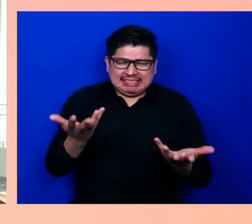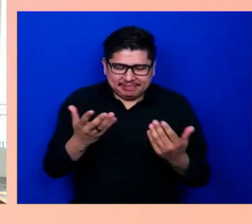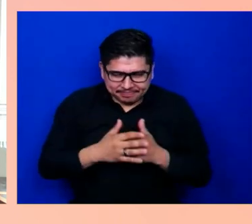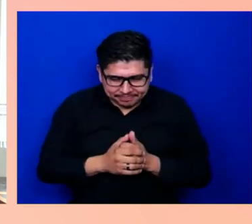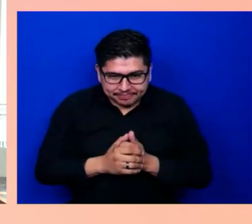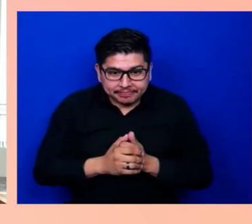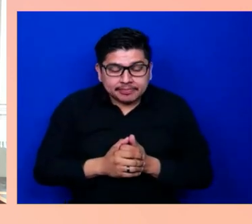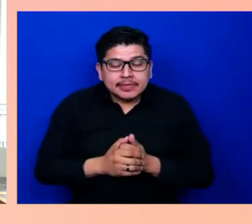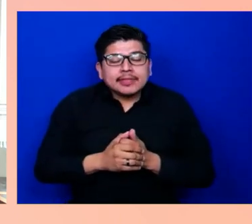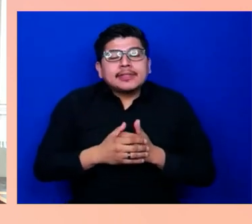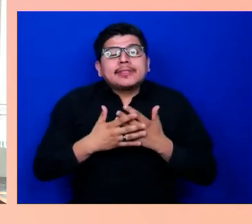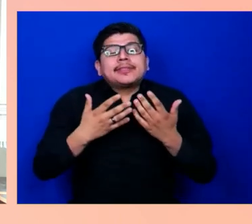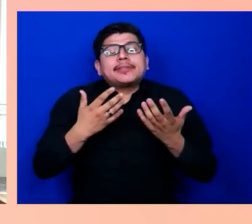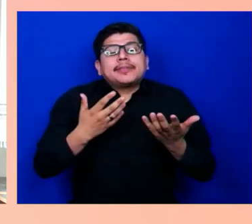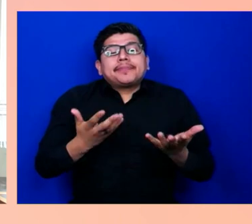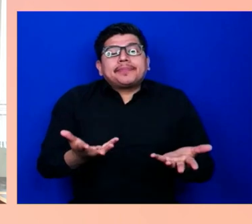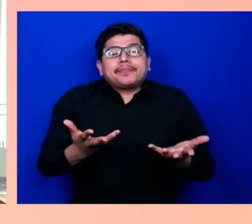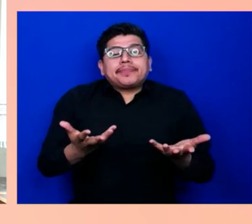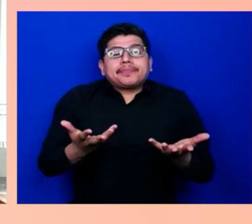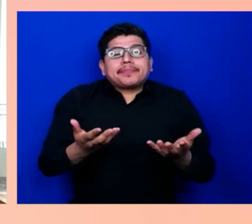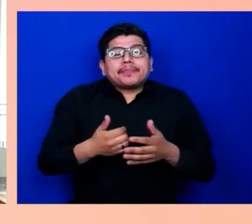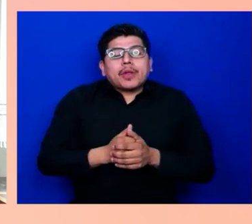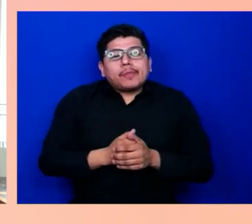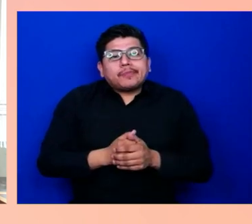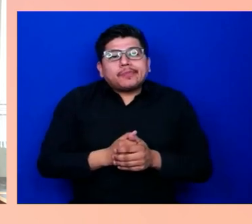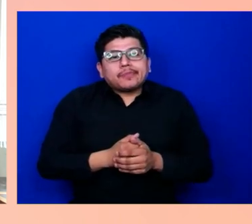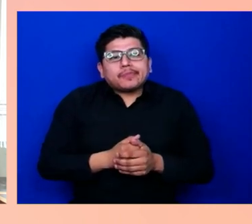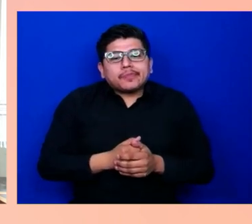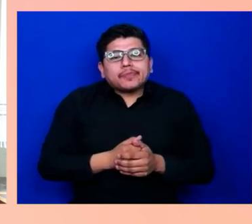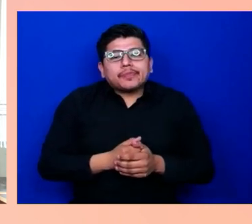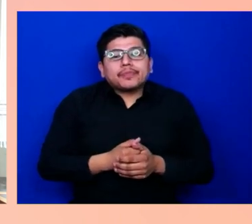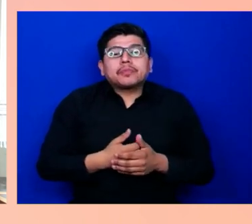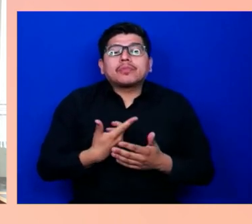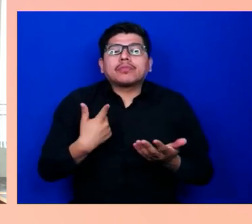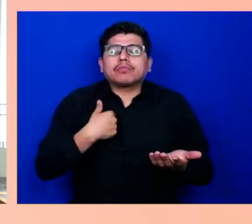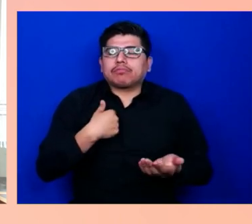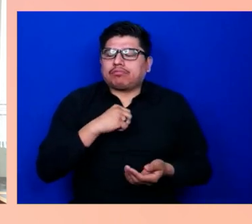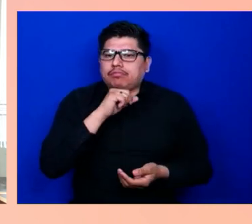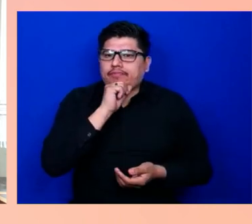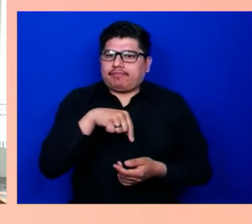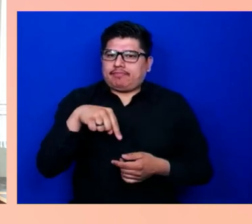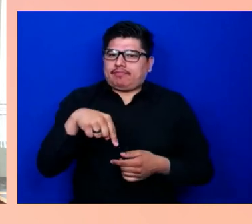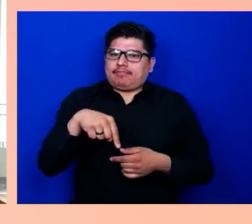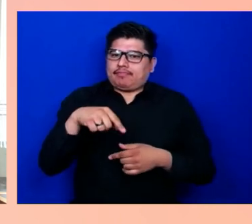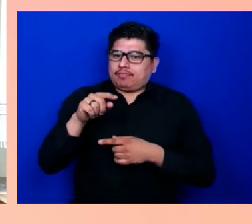While I love the fact that tools and voice recognition are out there,